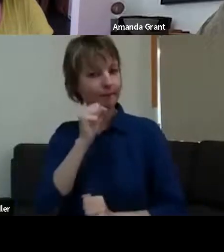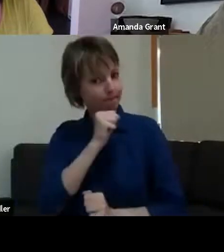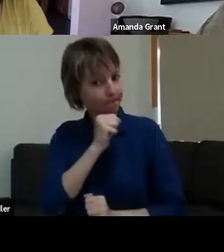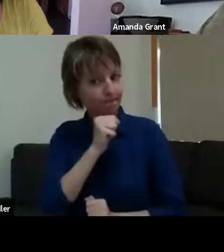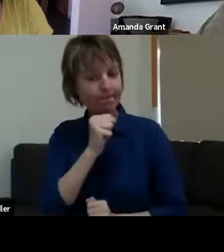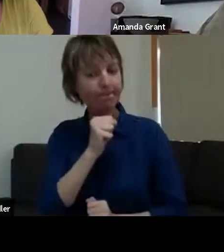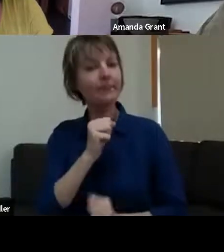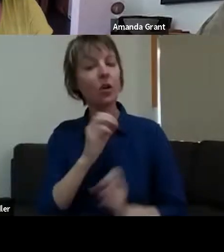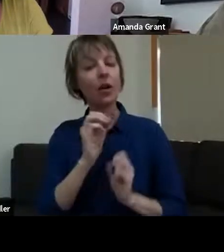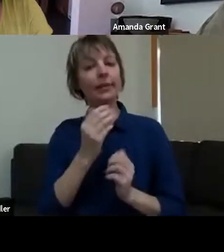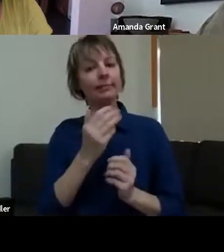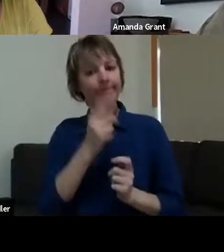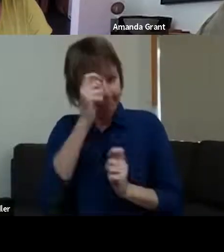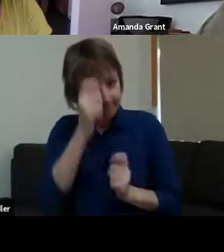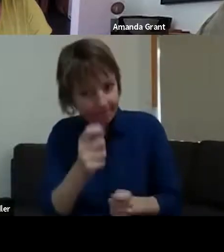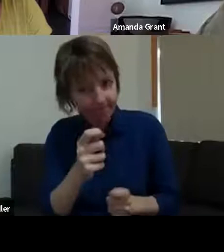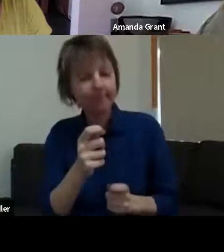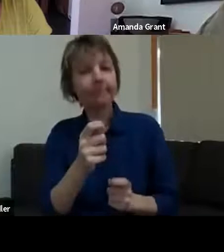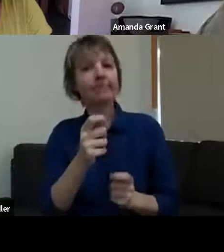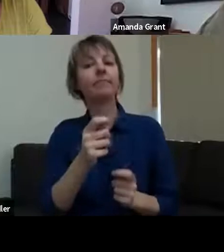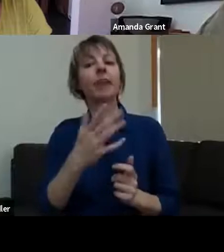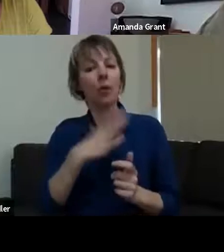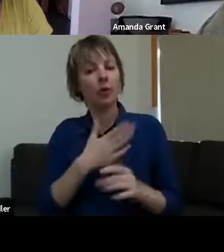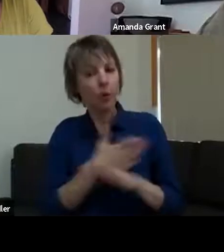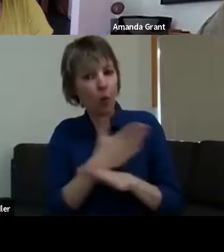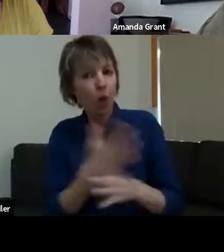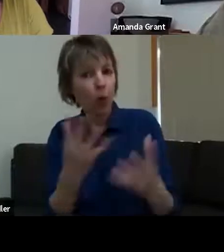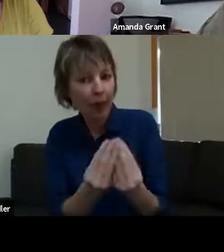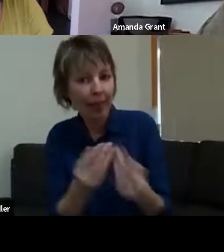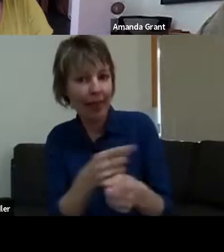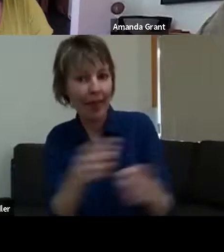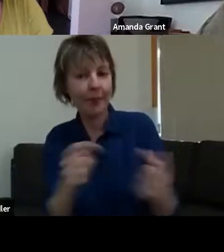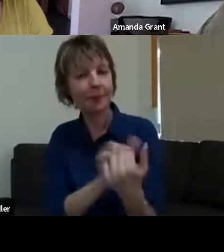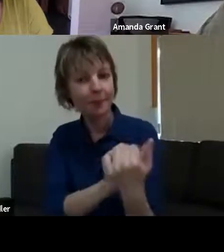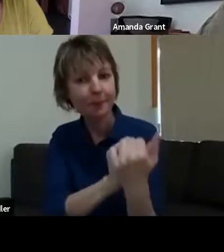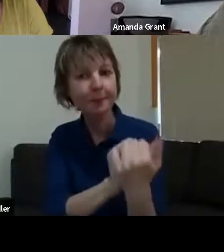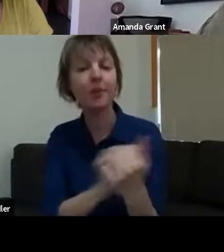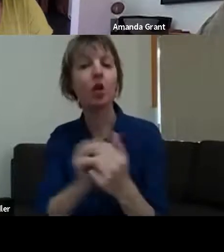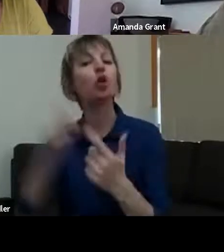acknowledging that and working with them and Creative Recovery Network have been fantastic at guiding us through that to make sure that we